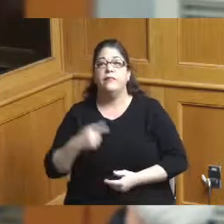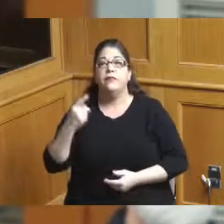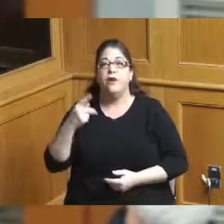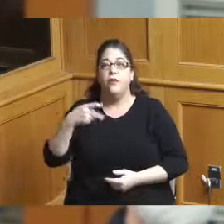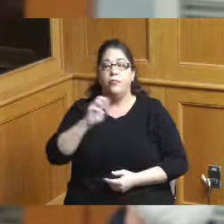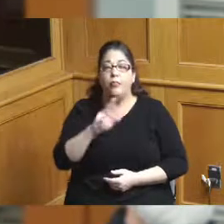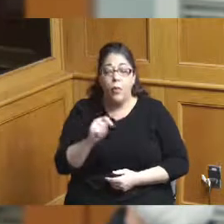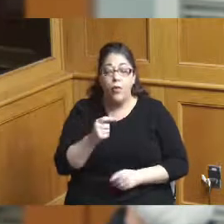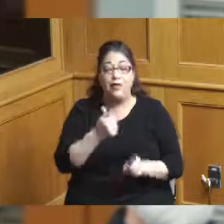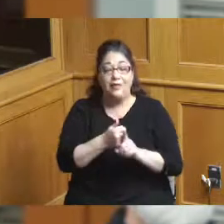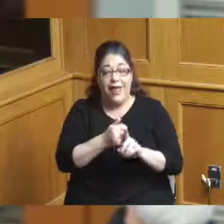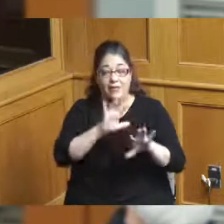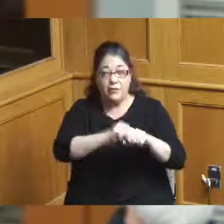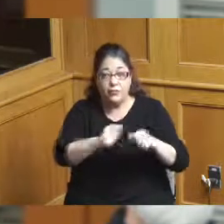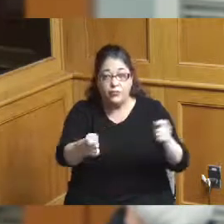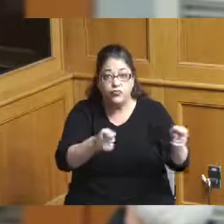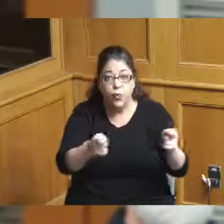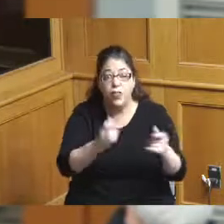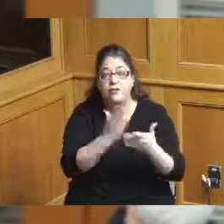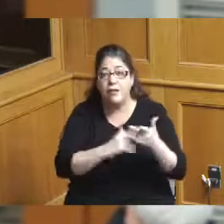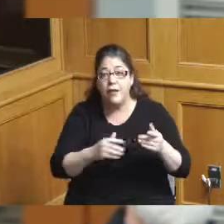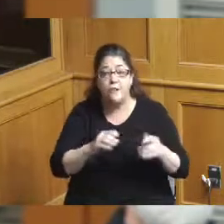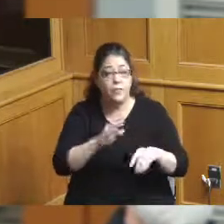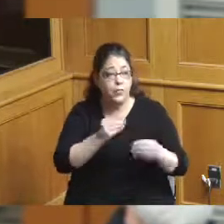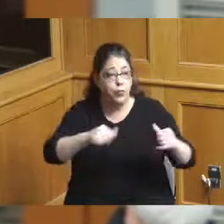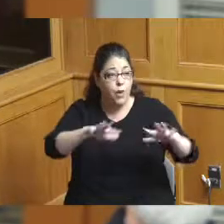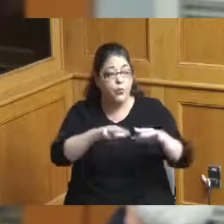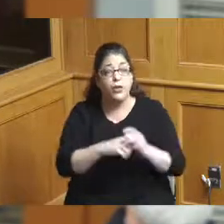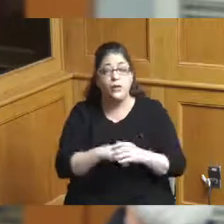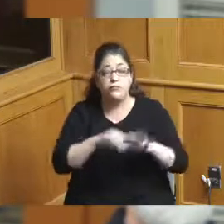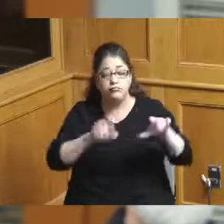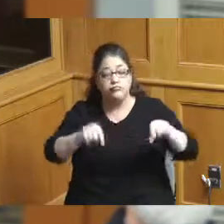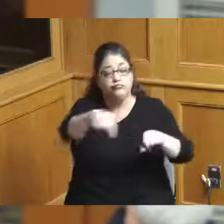control over the property as the Administrator just shared around the convention center and